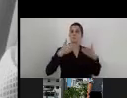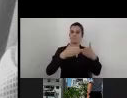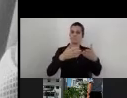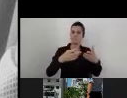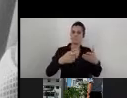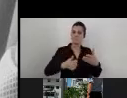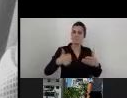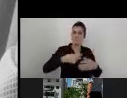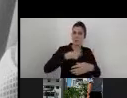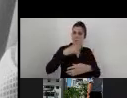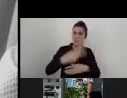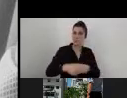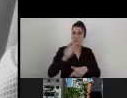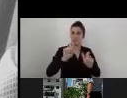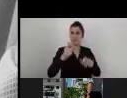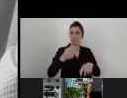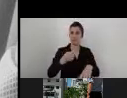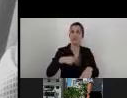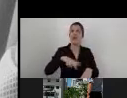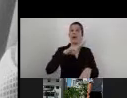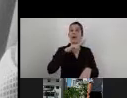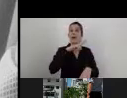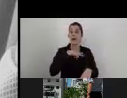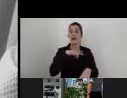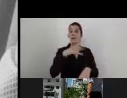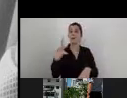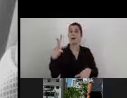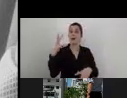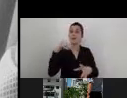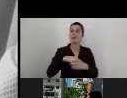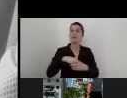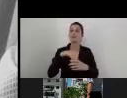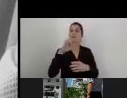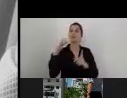the accessibility implementation inside the organization itself.